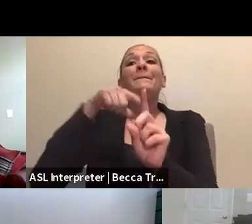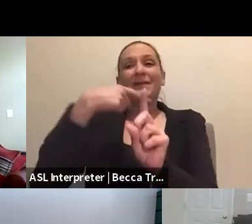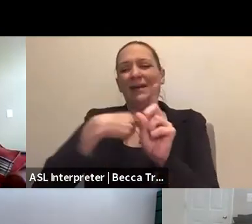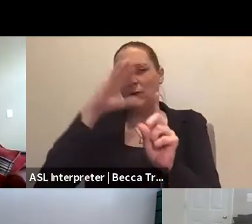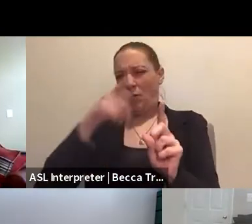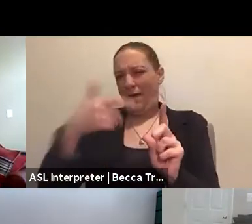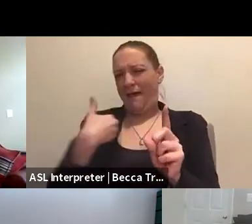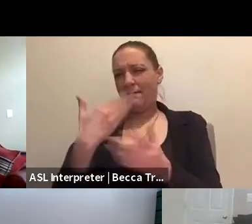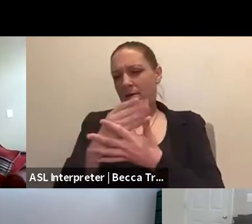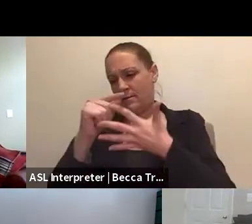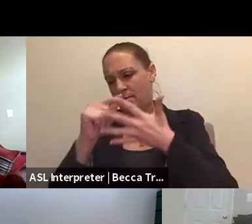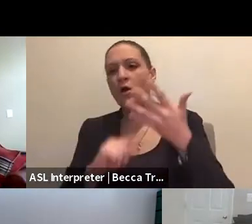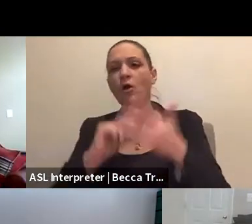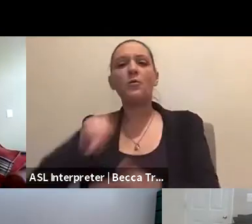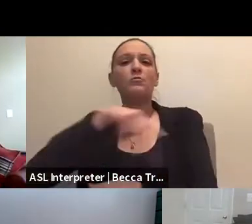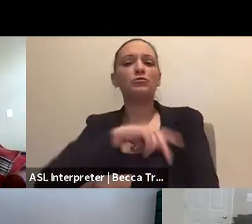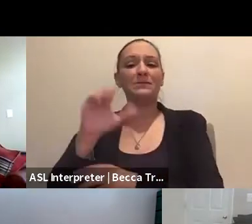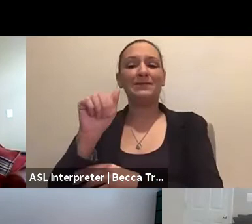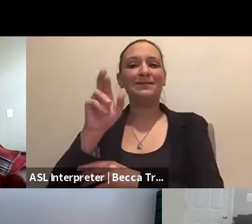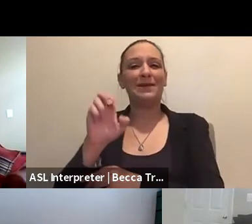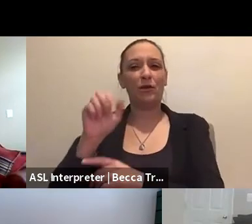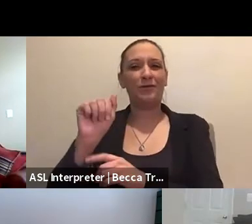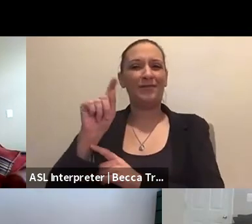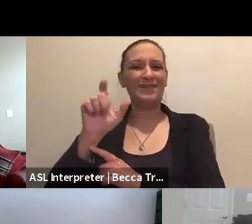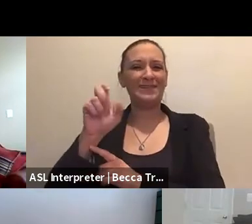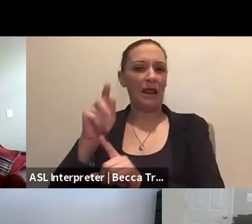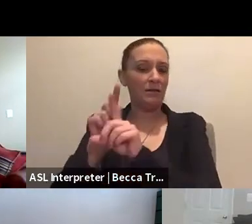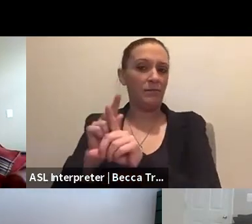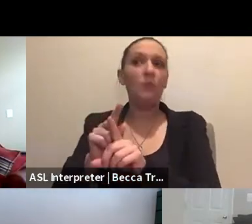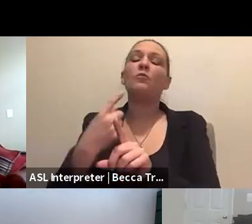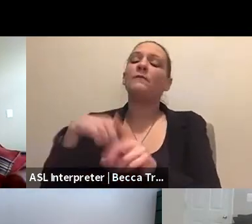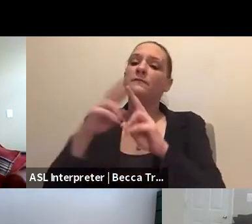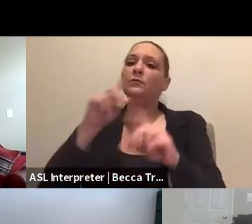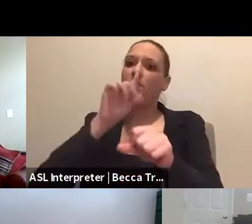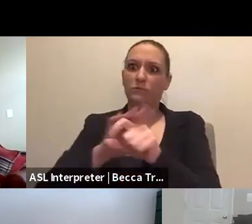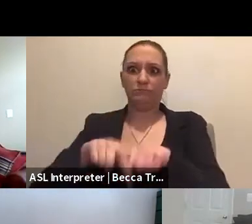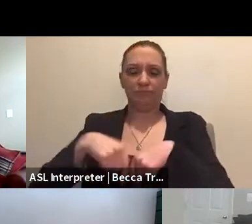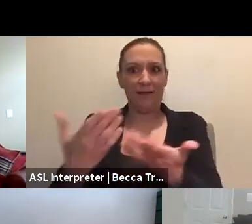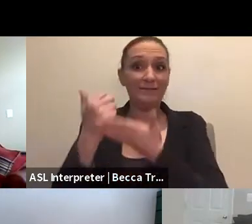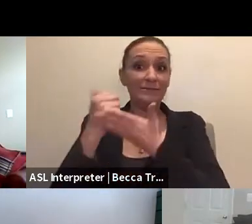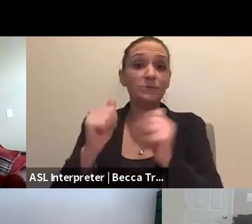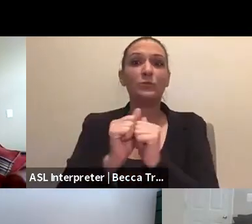personal care attendants, we are very committed to providing assistance with activities of daily living.